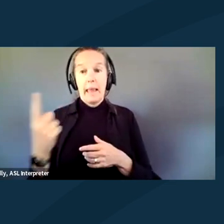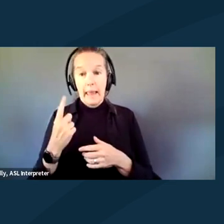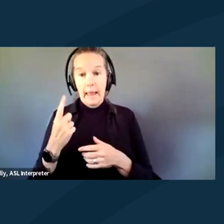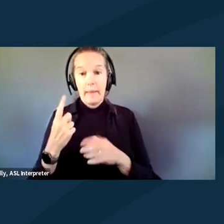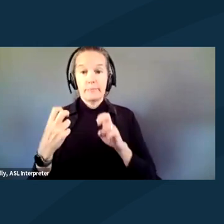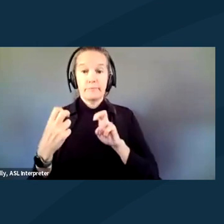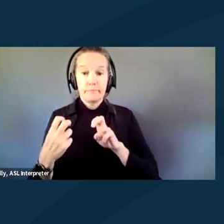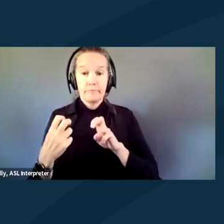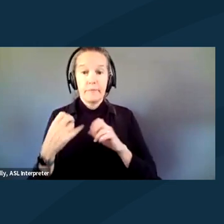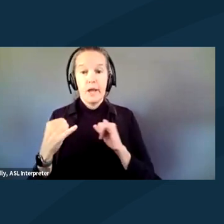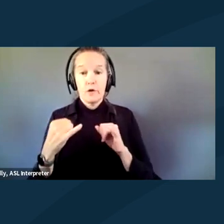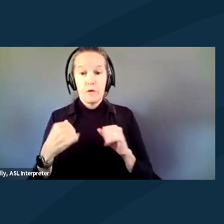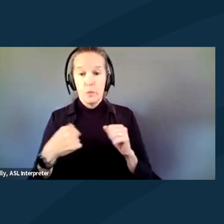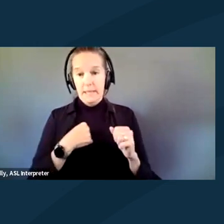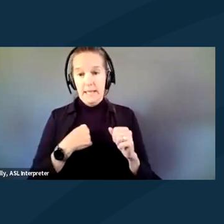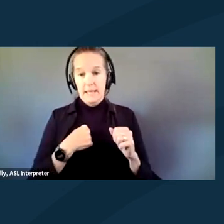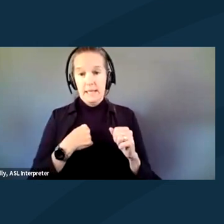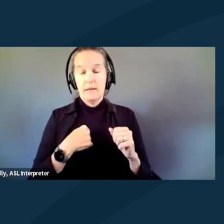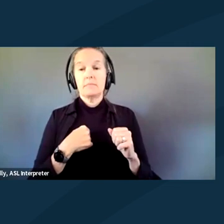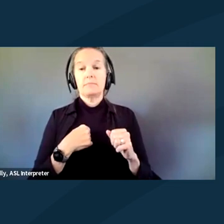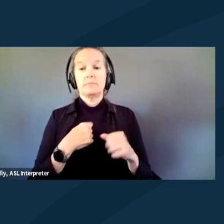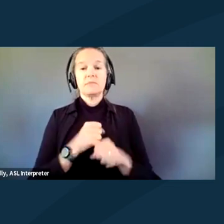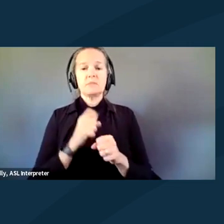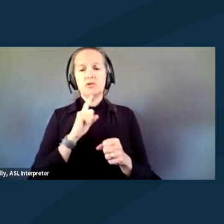and make sure that I got my needs met.